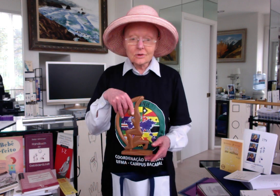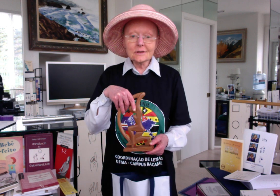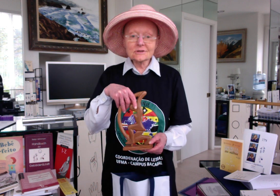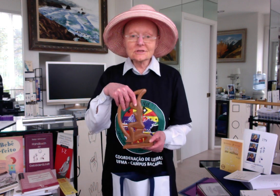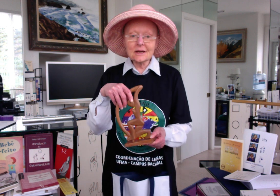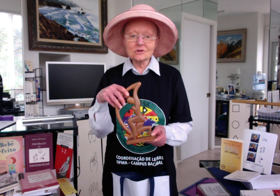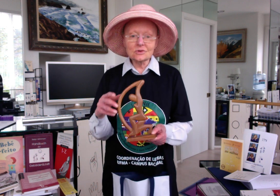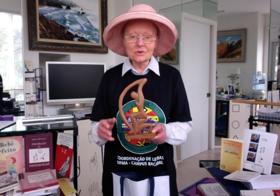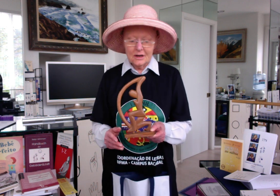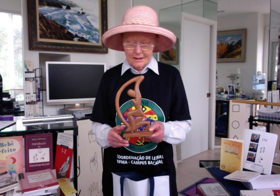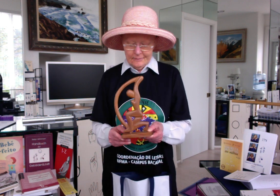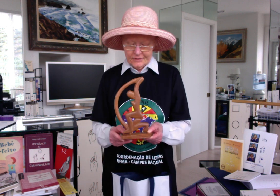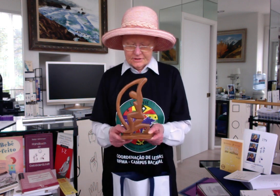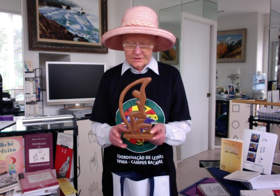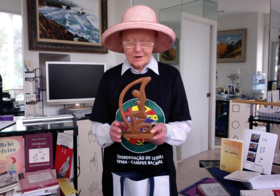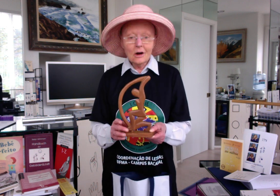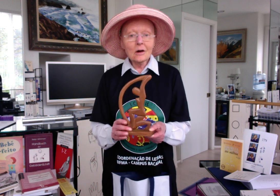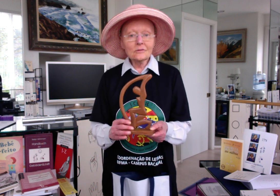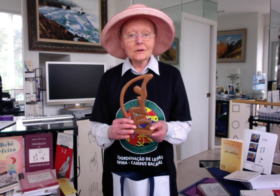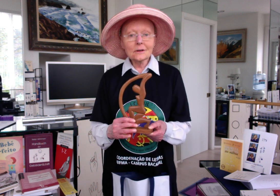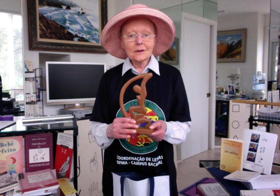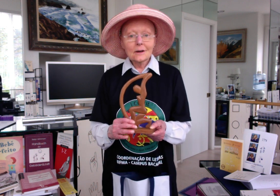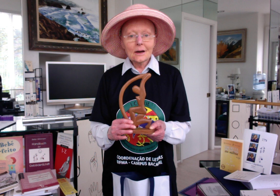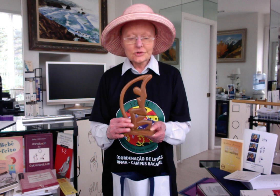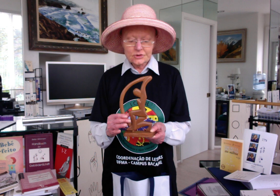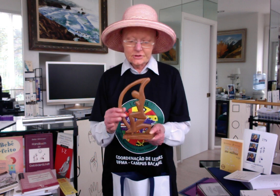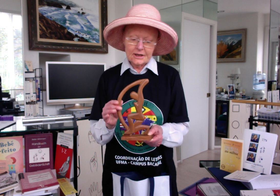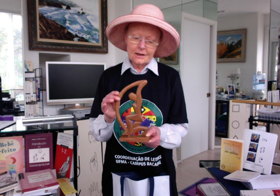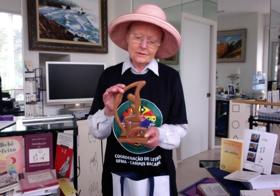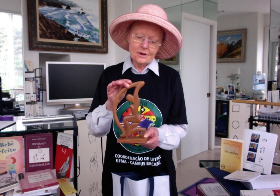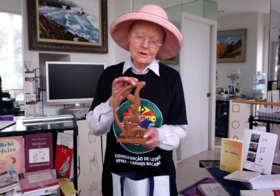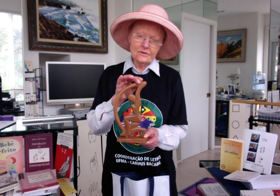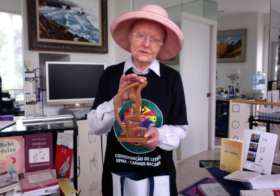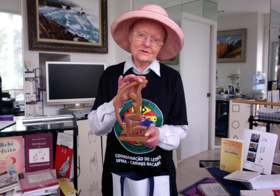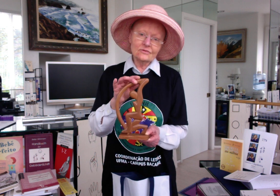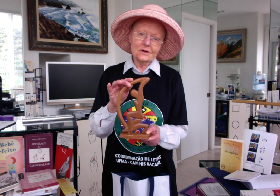statue. This is a carving. I'm sure it's hand carved and it's very